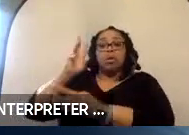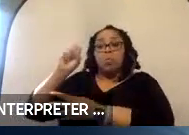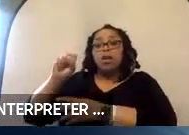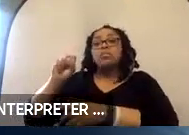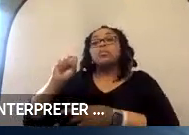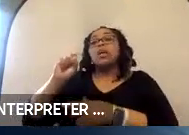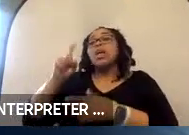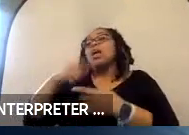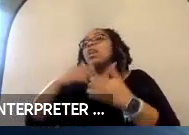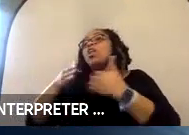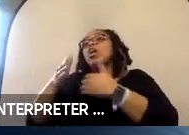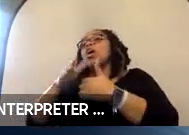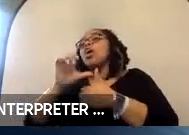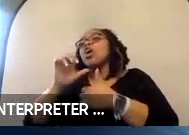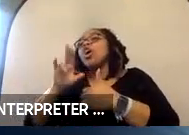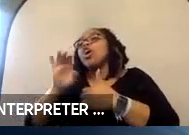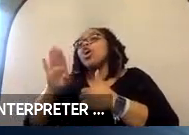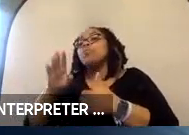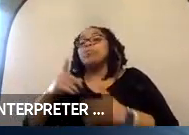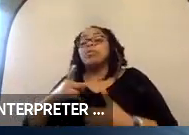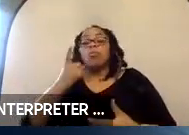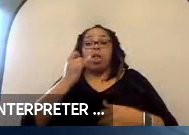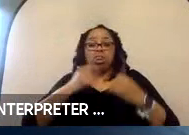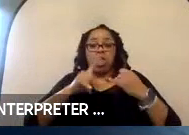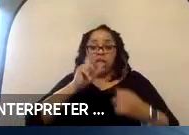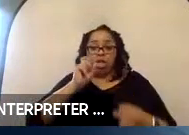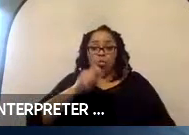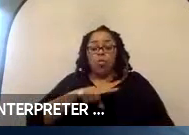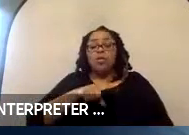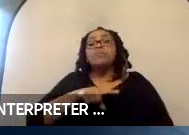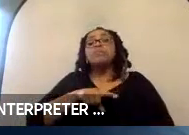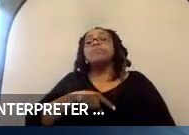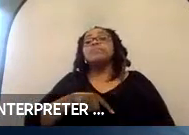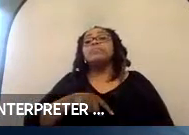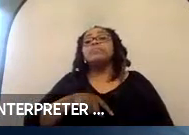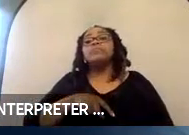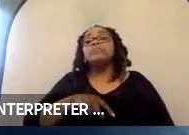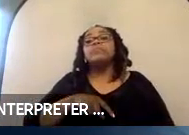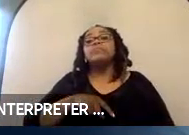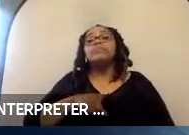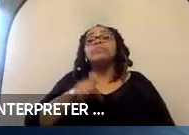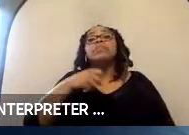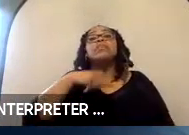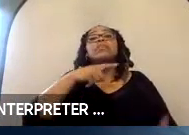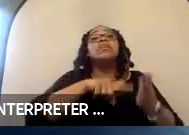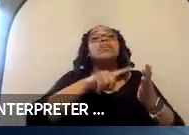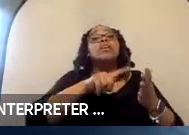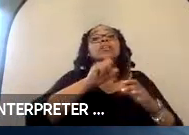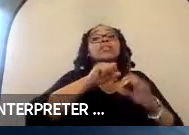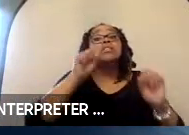Scott Windley: One last question I want to ask is, does the detection system also